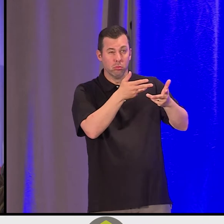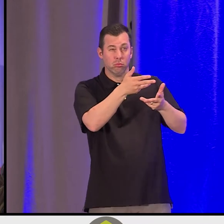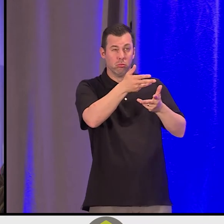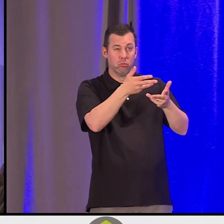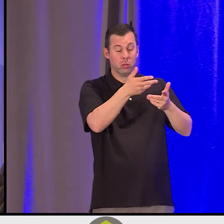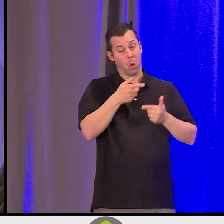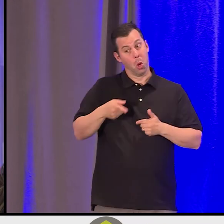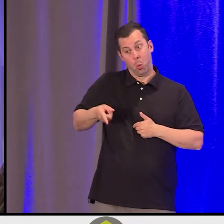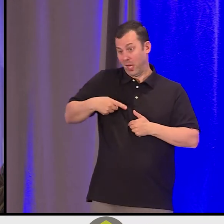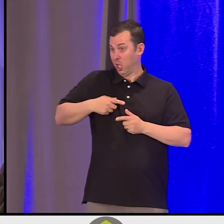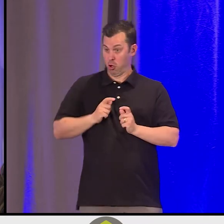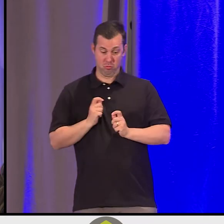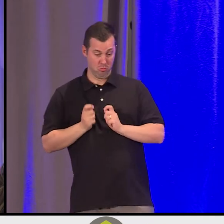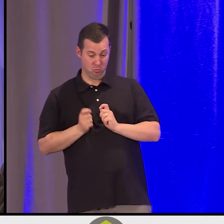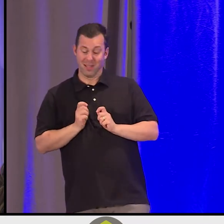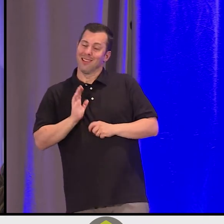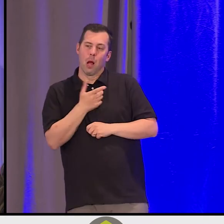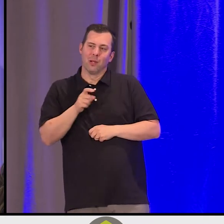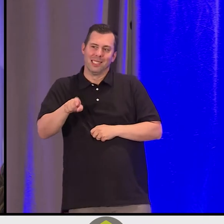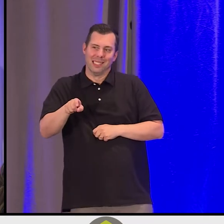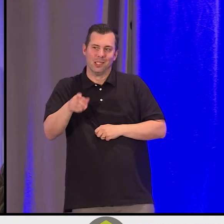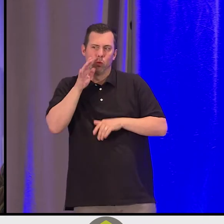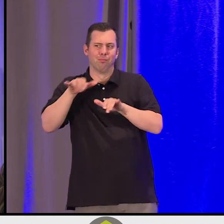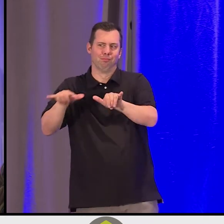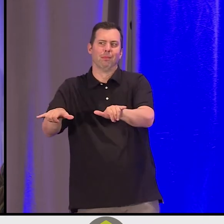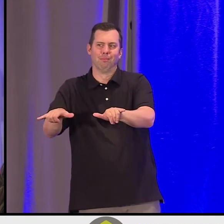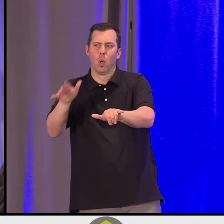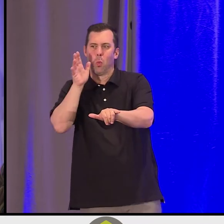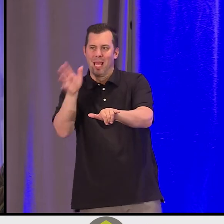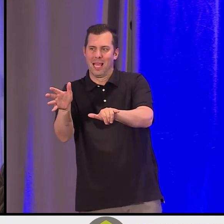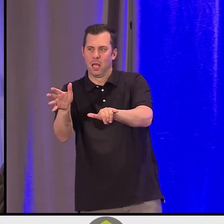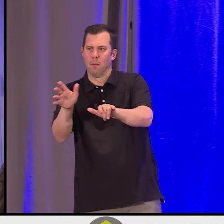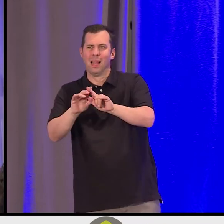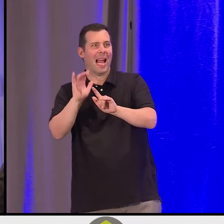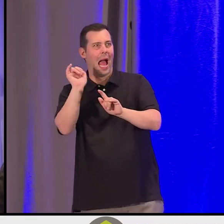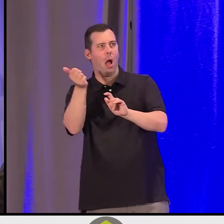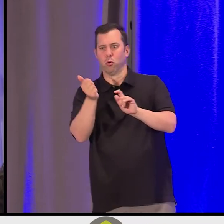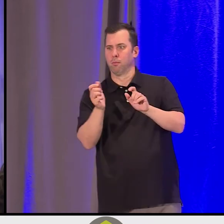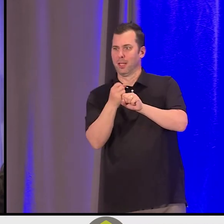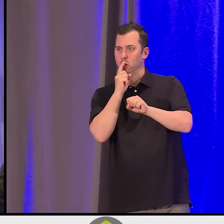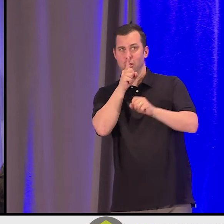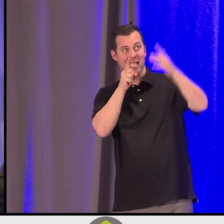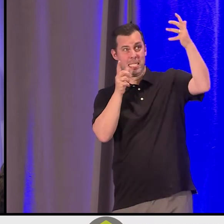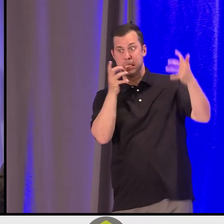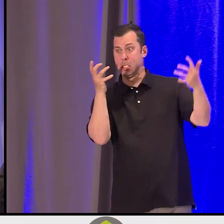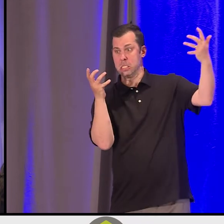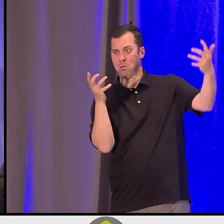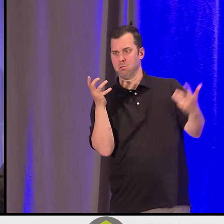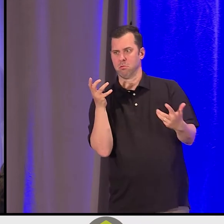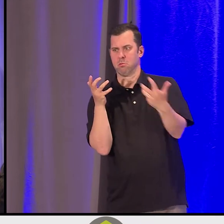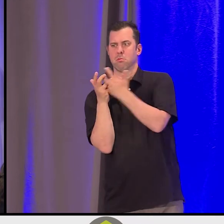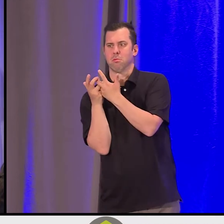Our needs likely won't change, but how we get them met may. And so for us, that's been the journey that we've been